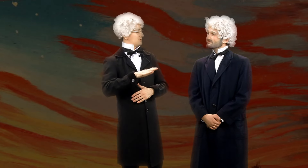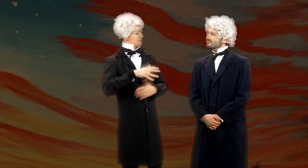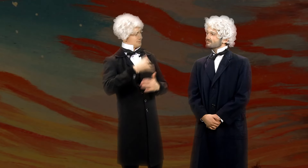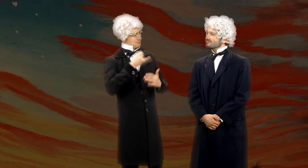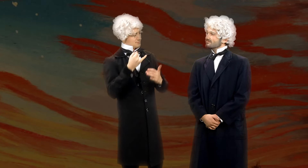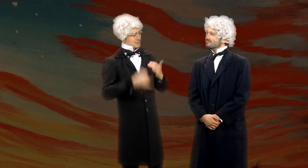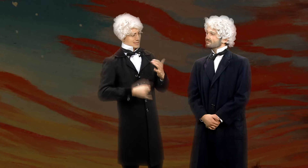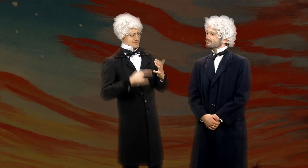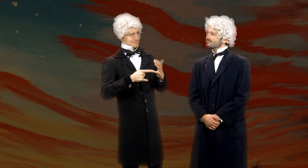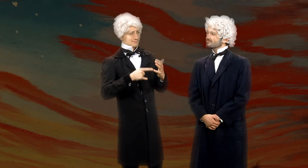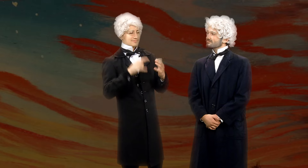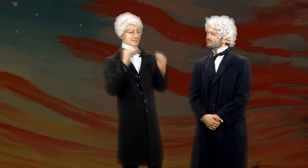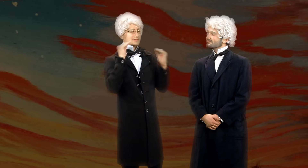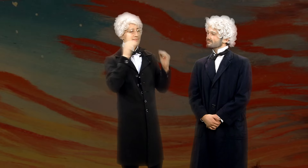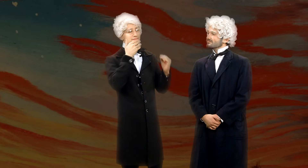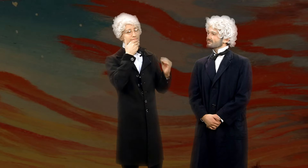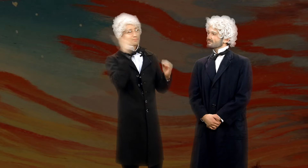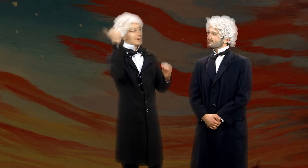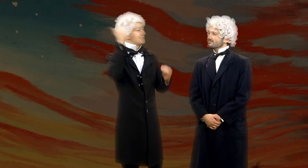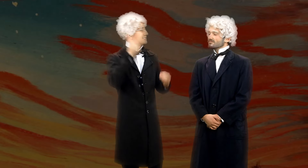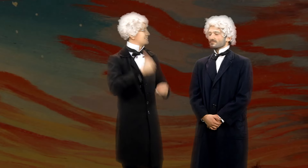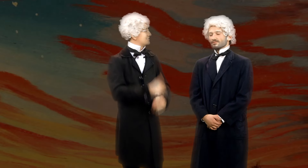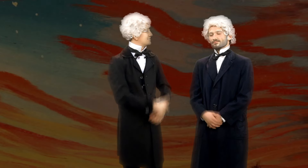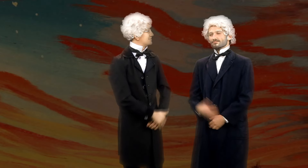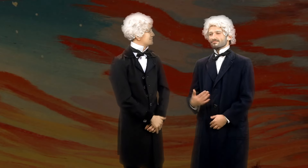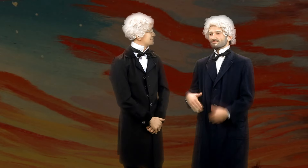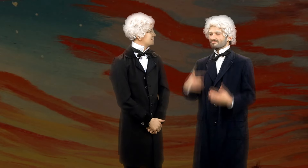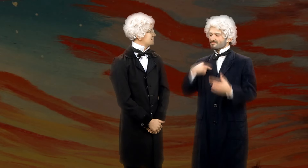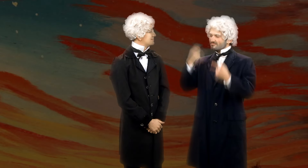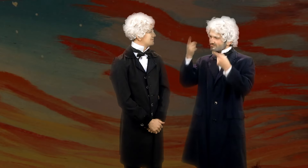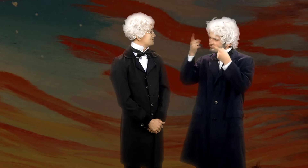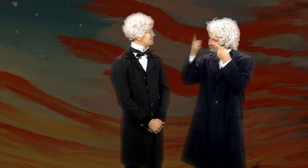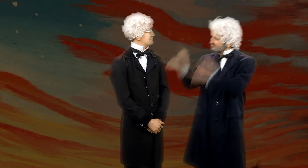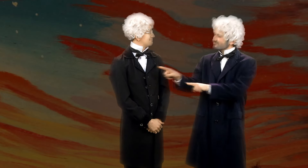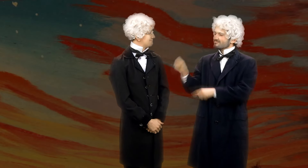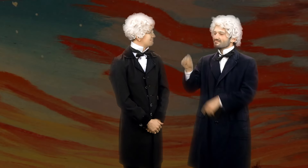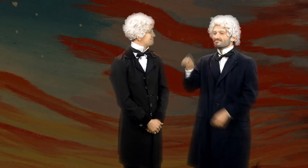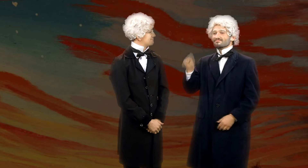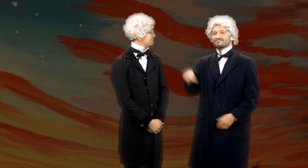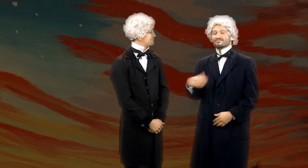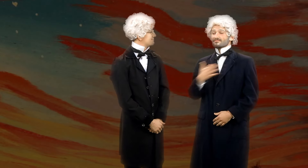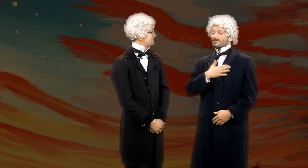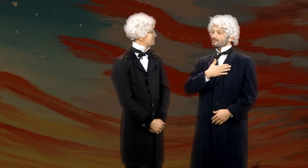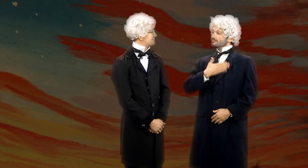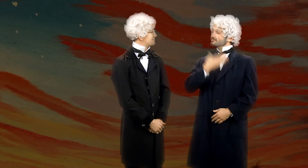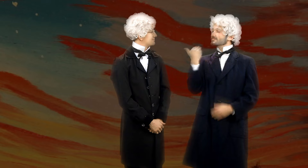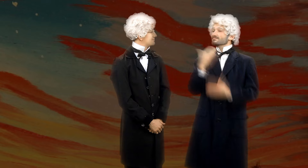And I must say, this last one has been the best. Oh, I agree!